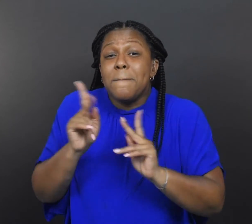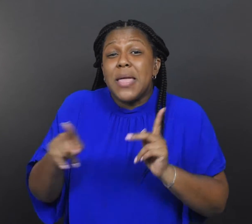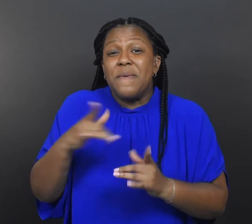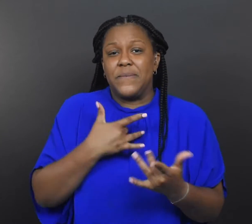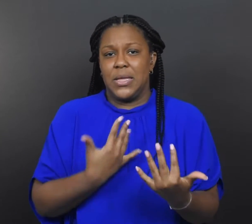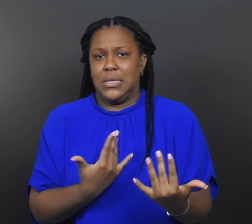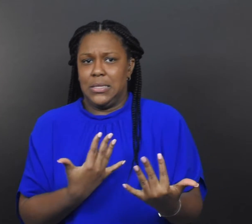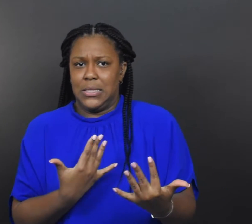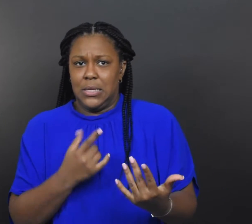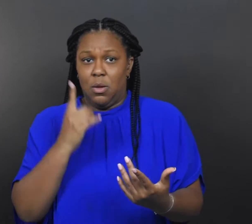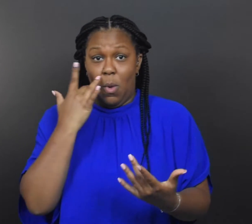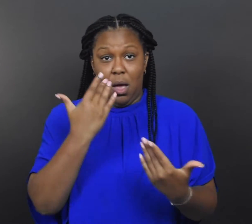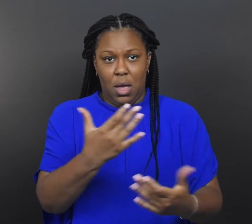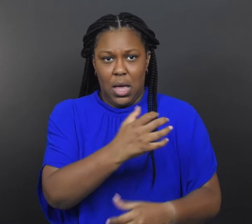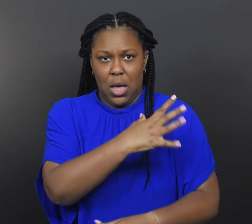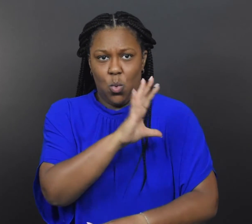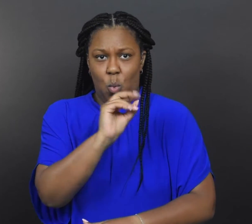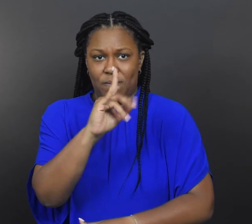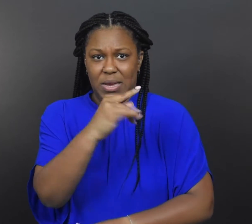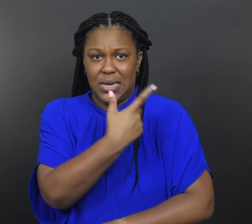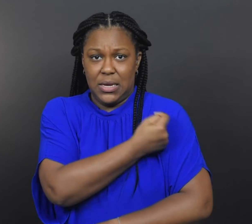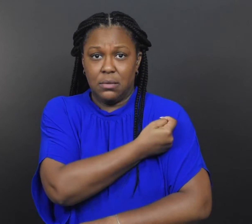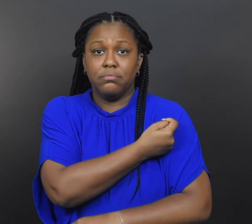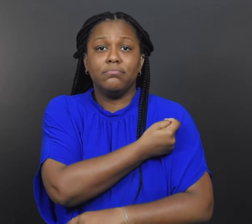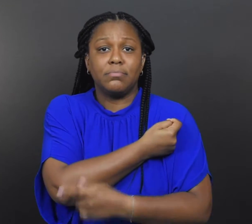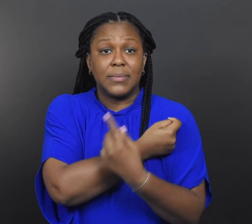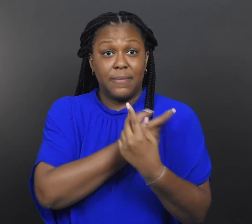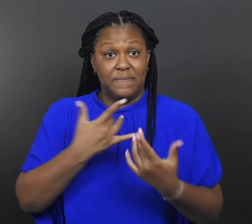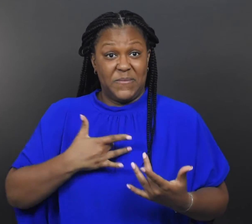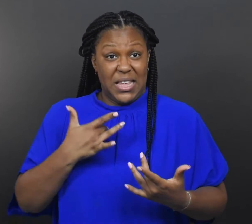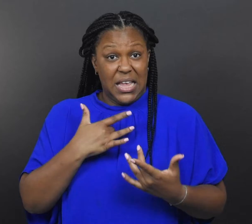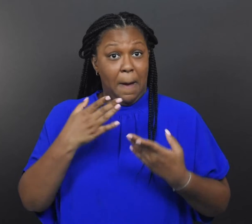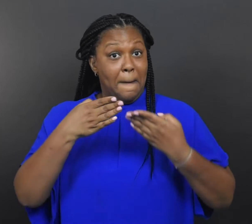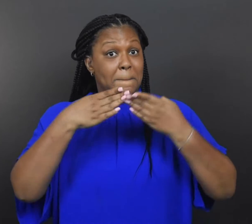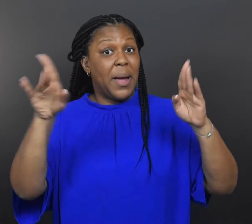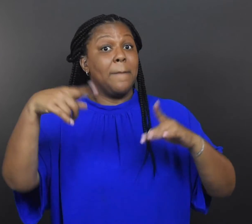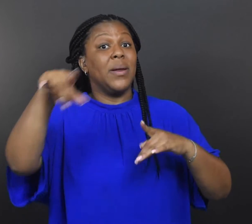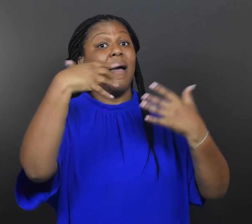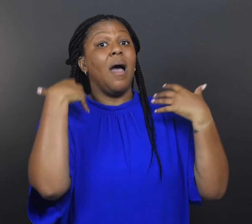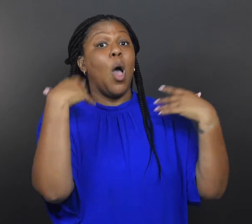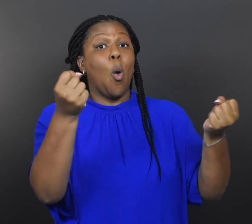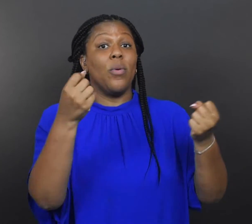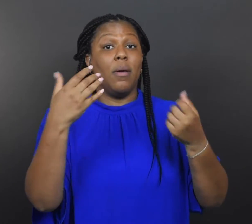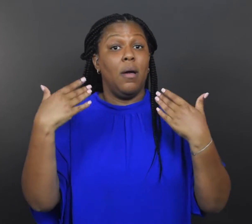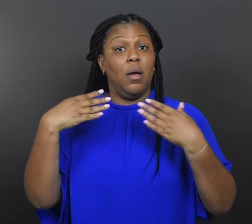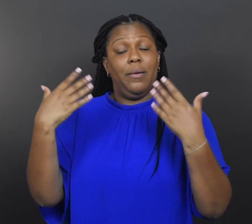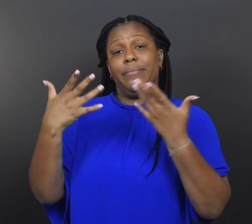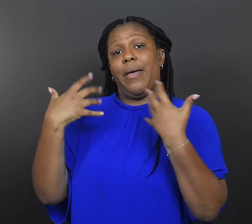Some people are hesitant to get a COVID-19 vaccine because they feel that public health